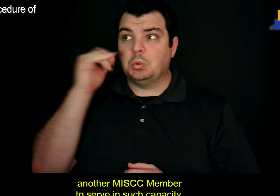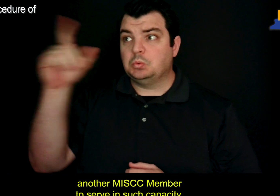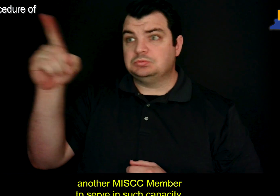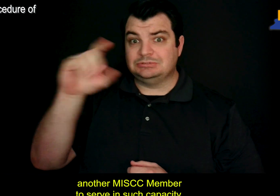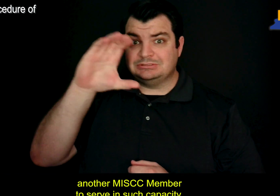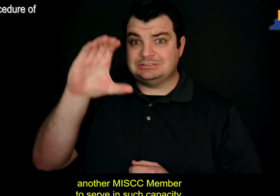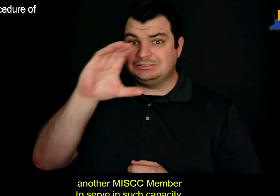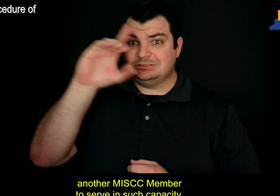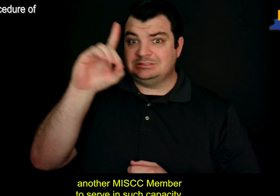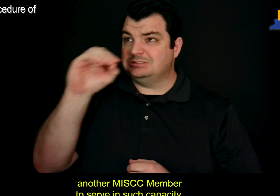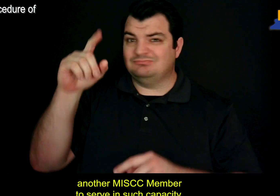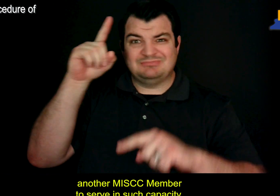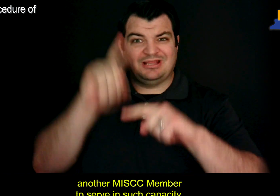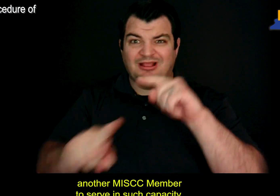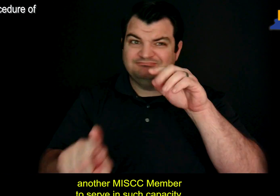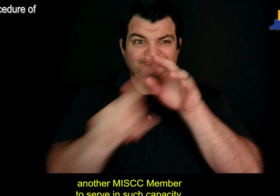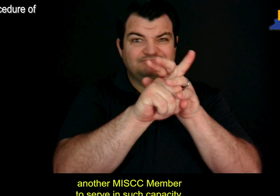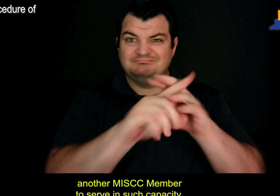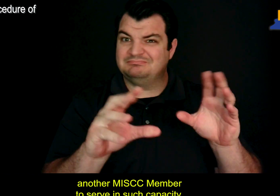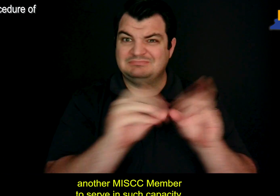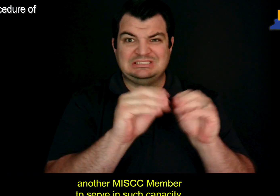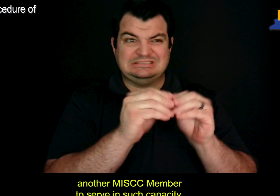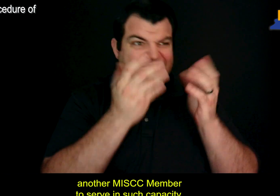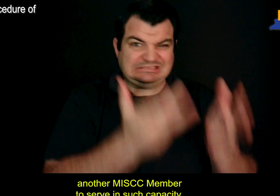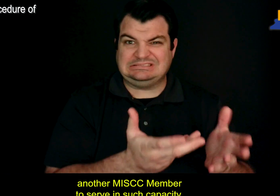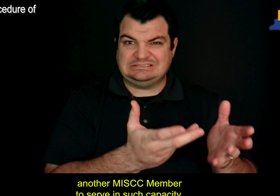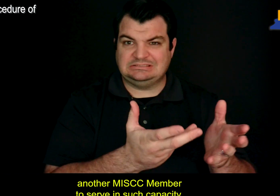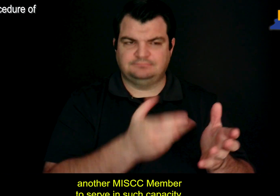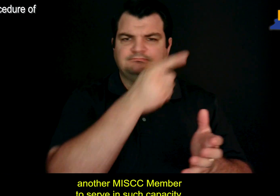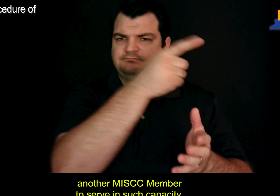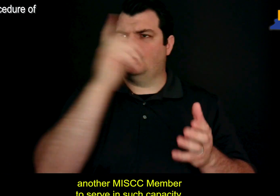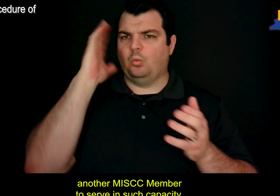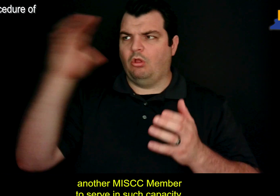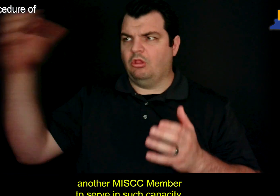another MISCC Member to serve in such capacity.